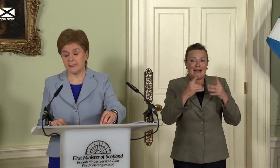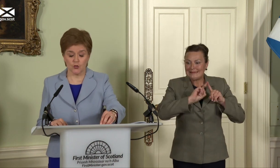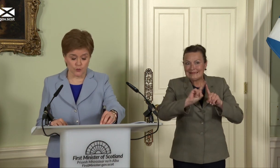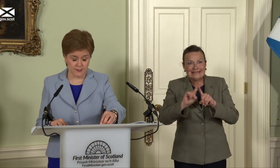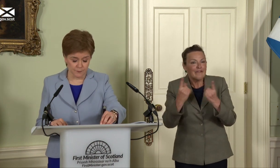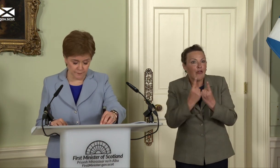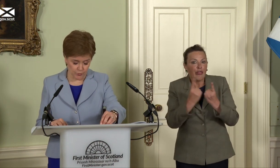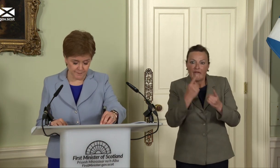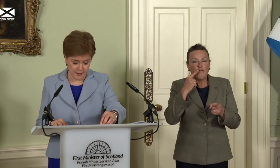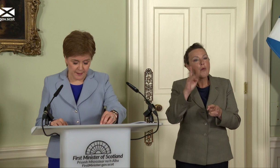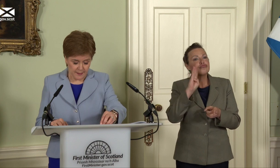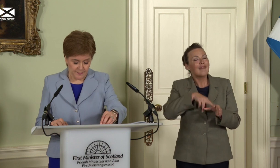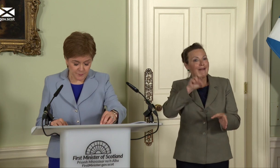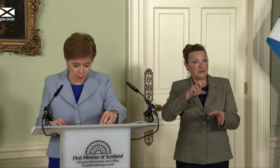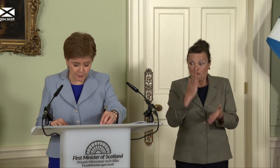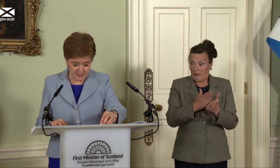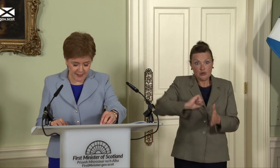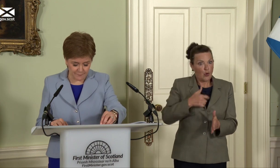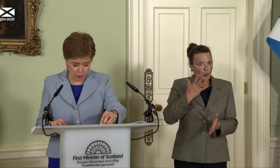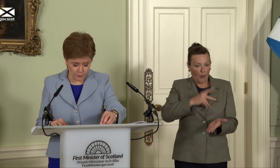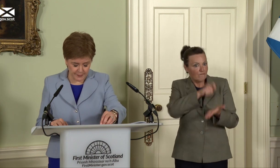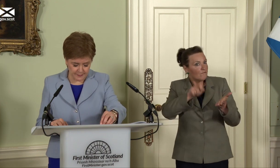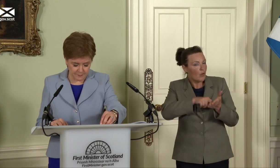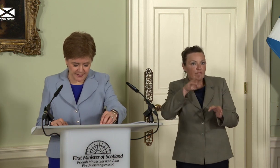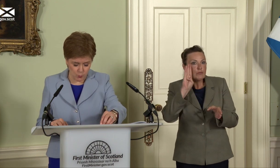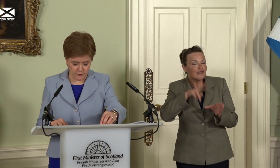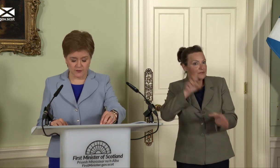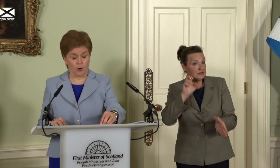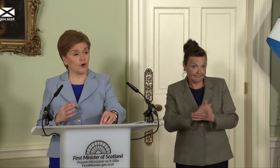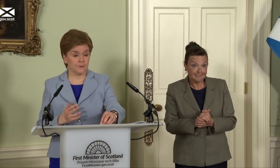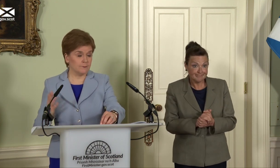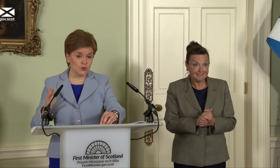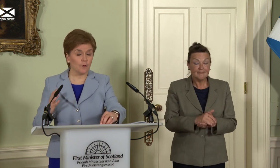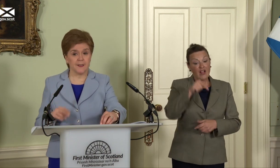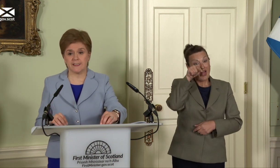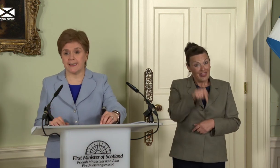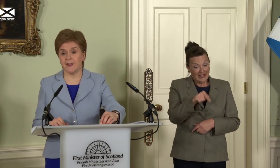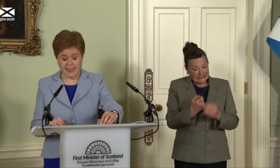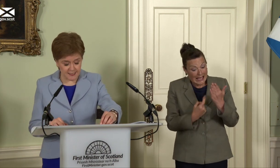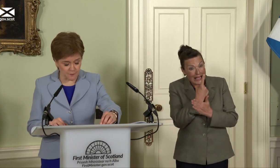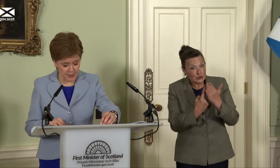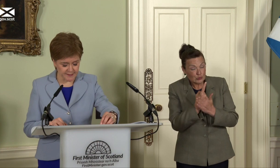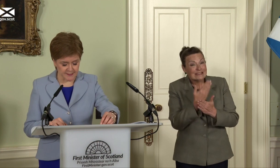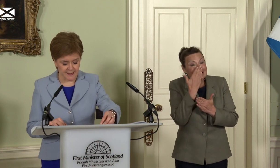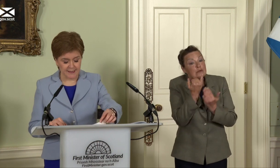not vote for. These problems have all been made worse or, most obviously in the case of Brexit,